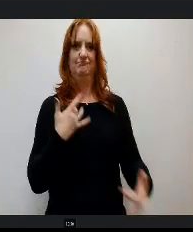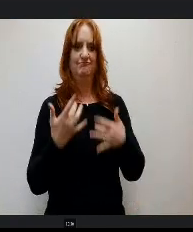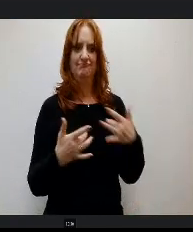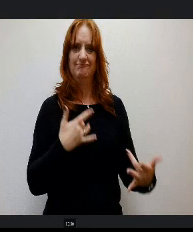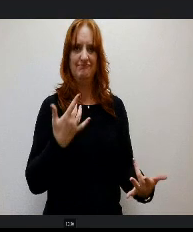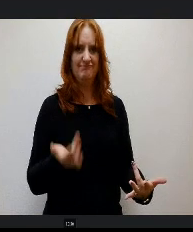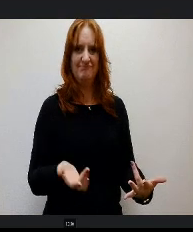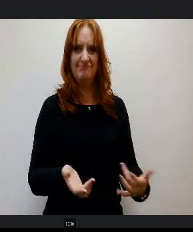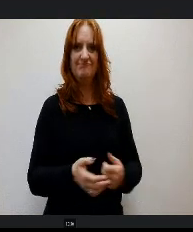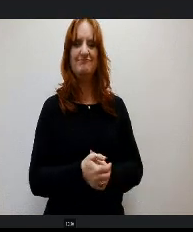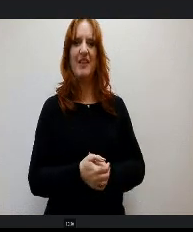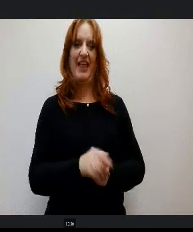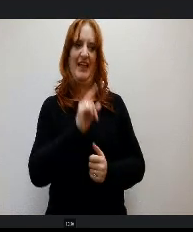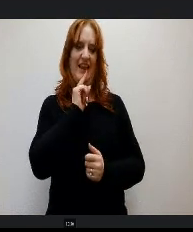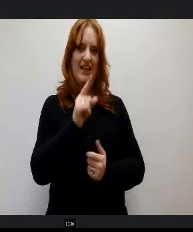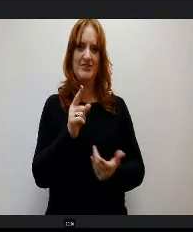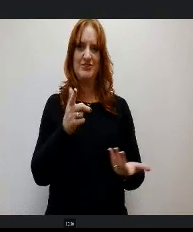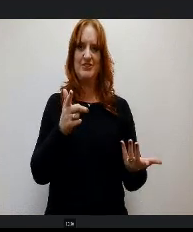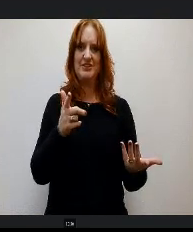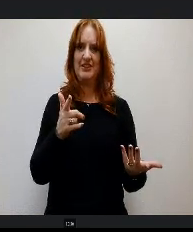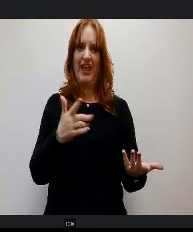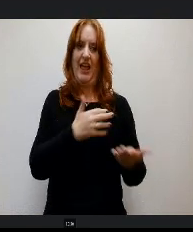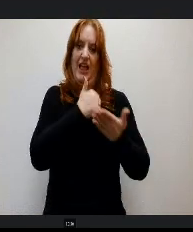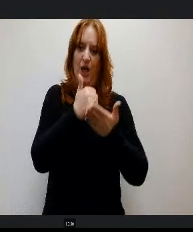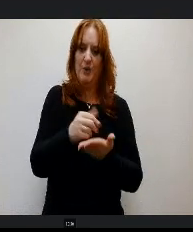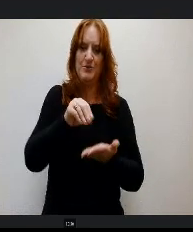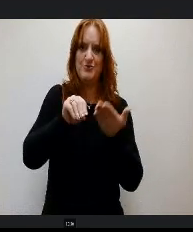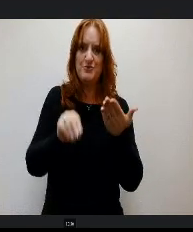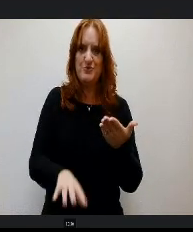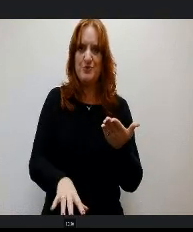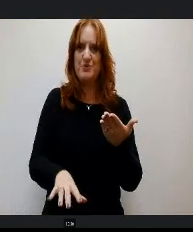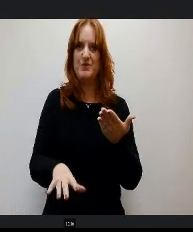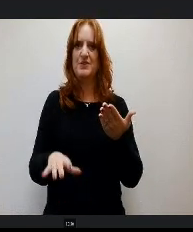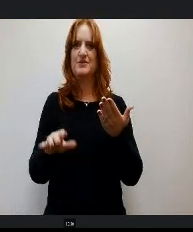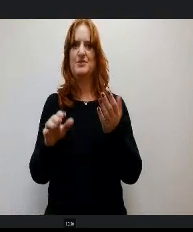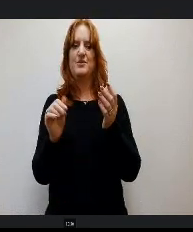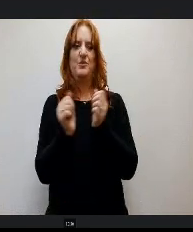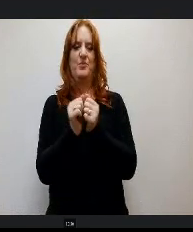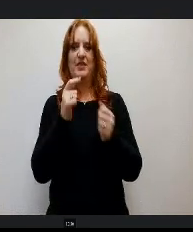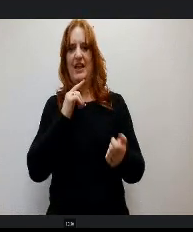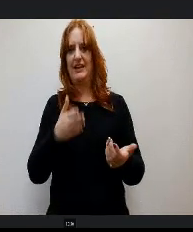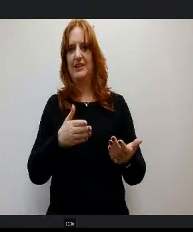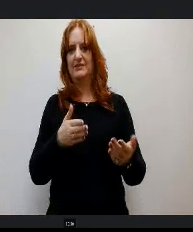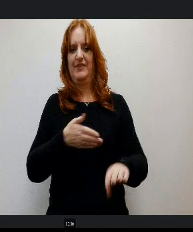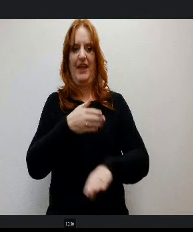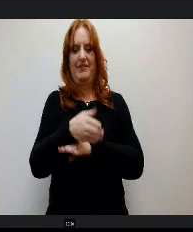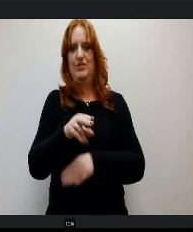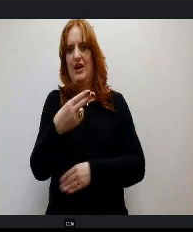it and actually end up really helping kids, even through post secondary opportunities and in up hiring these students and they and